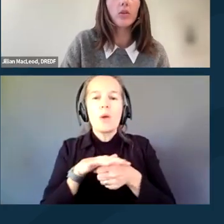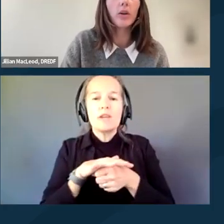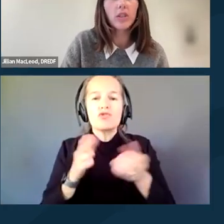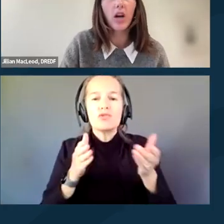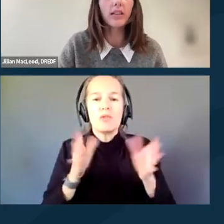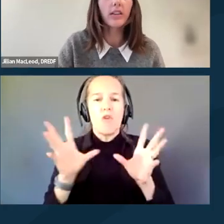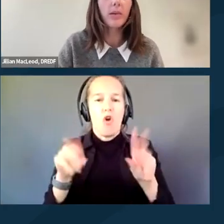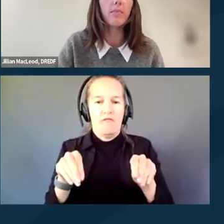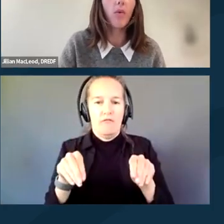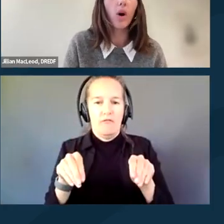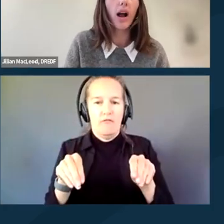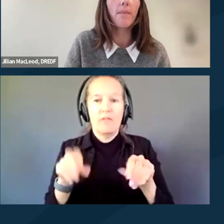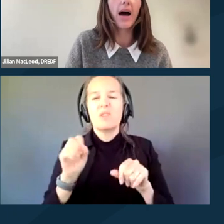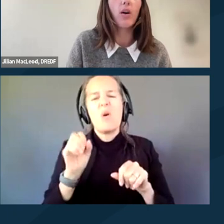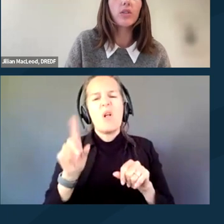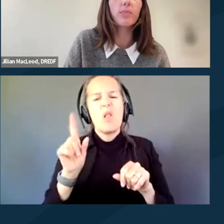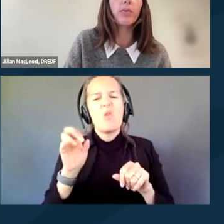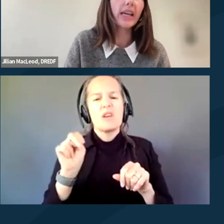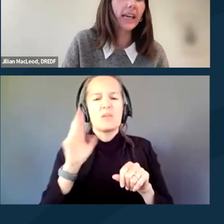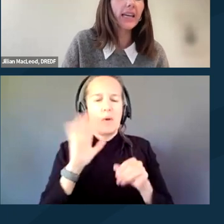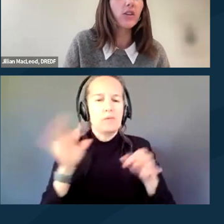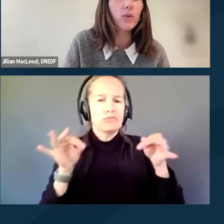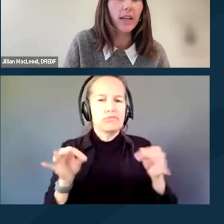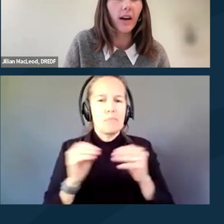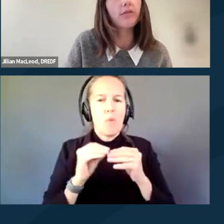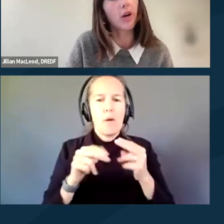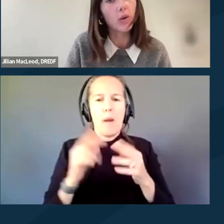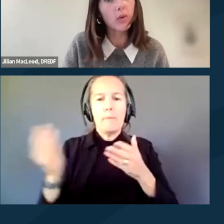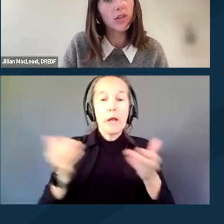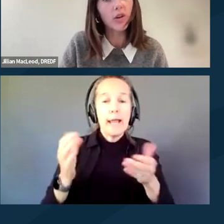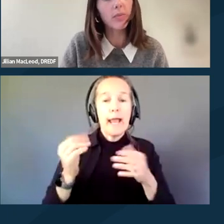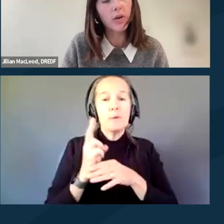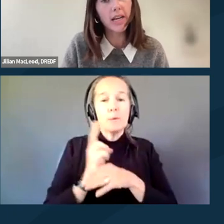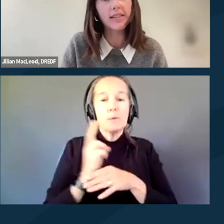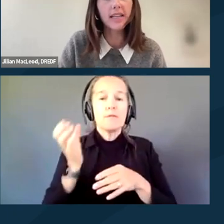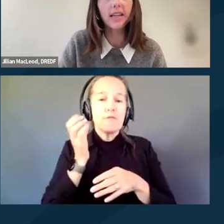Lauren will talk a little bit more about bringing and using a phone during protesting